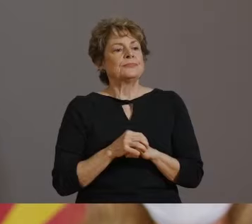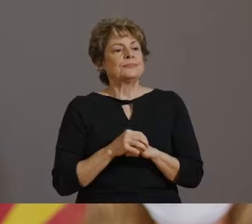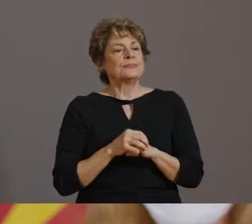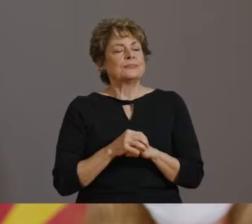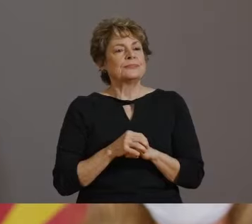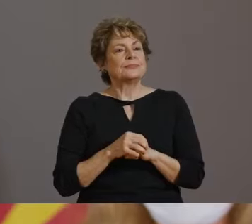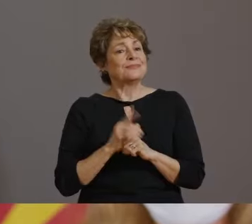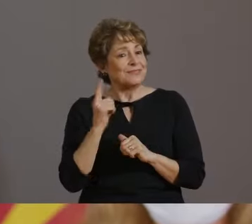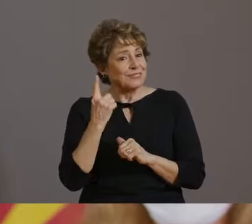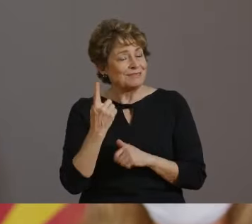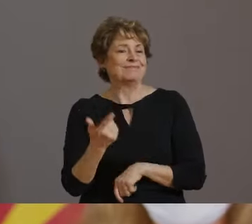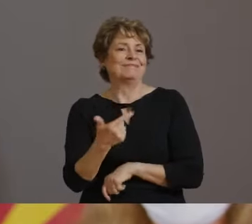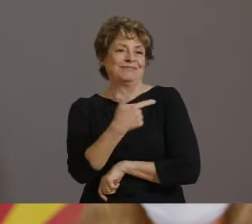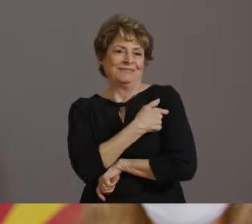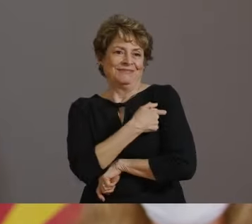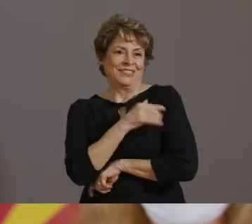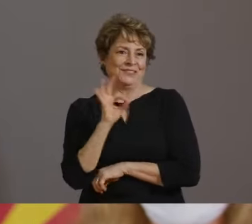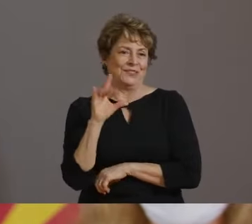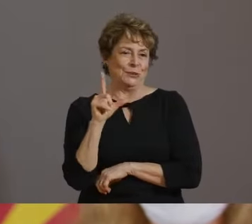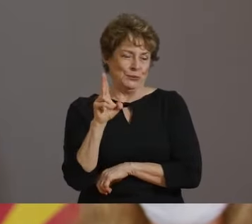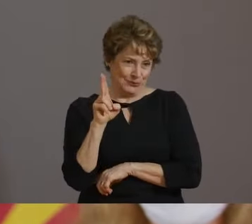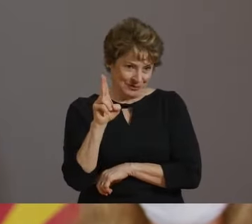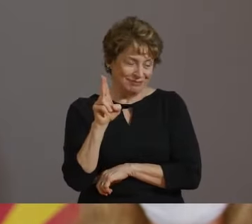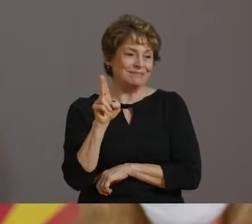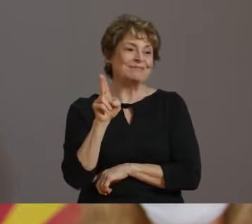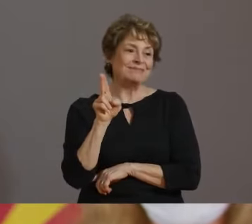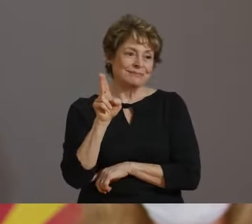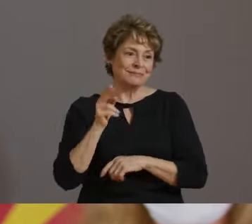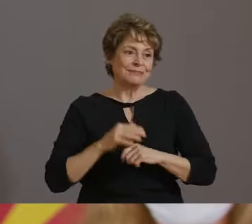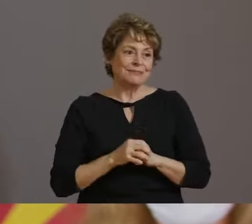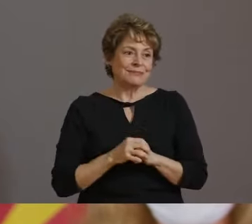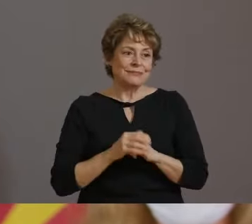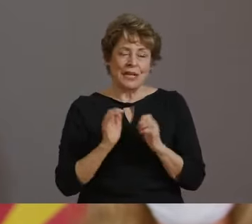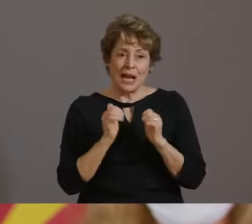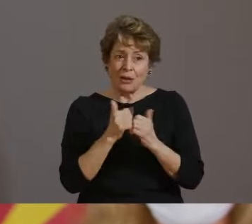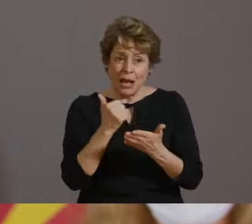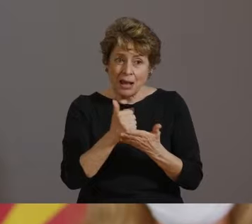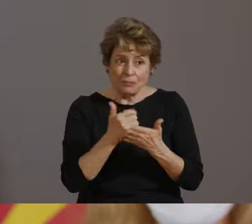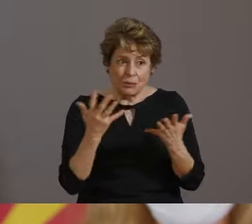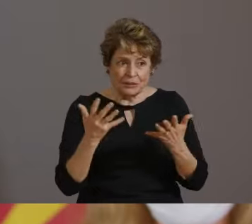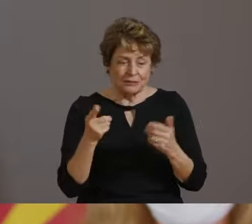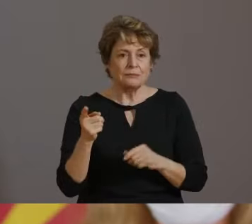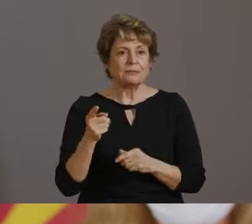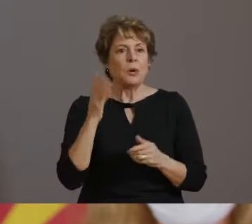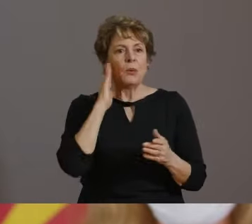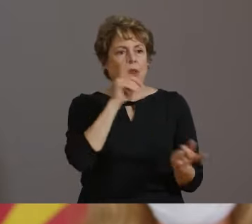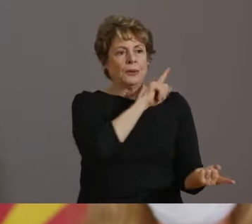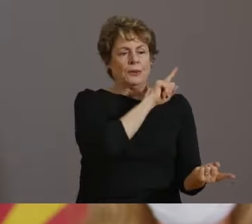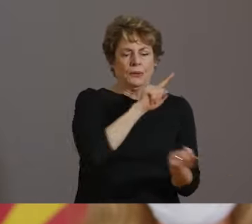DOING SO CAN REDUCE THE INTENSITY OF SYMPTOMS AND THE NEED FOR HOSPITALIZATION FOR THOSE